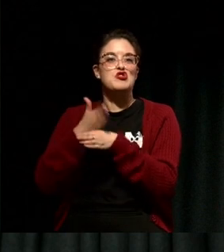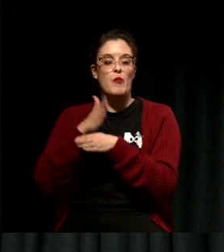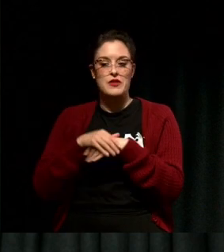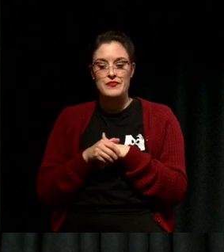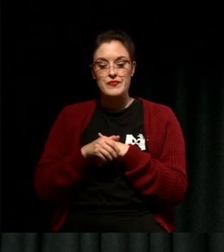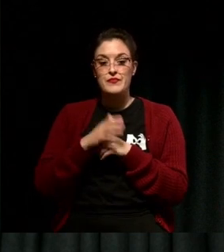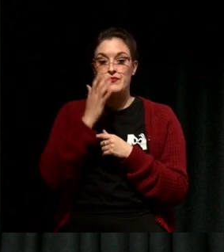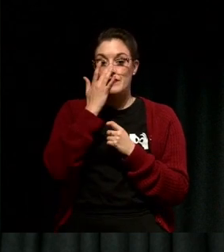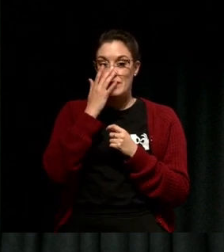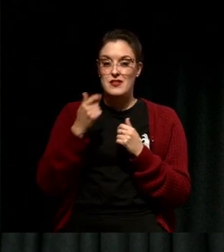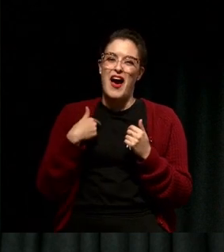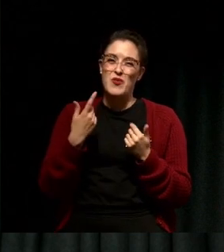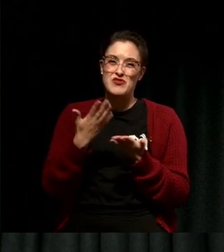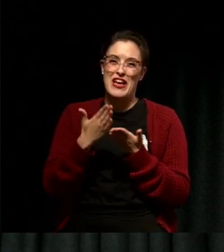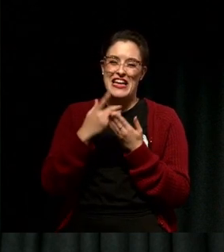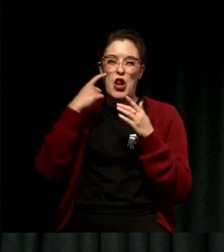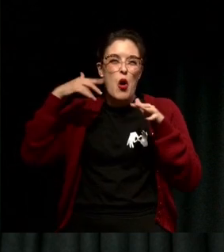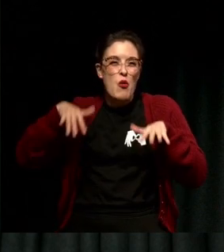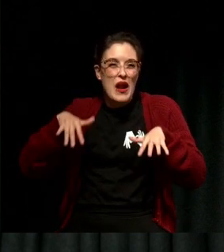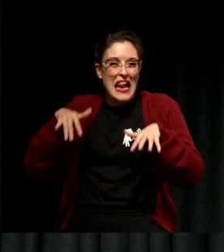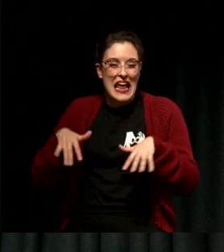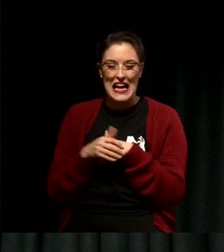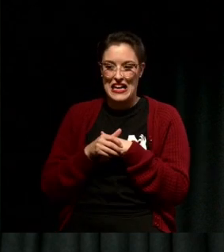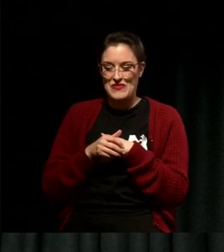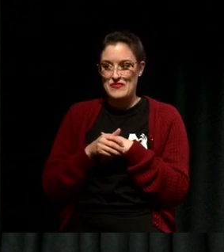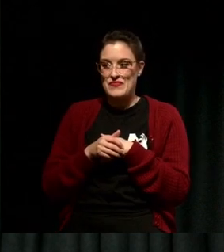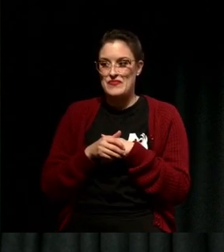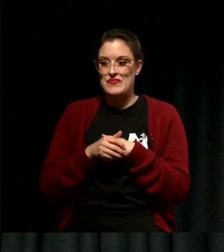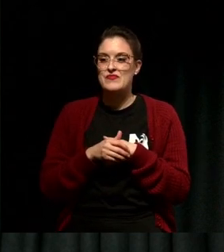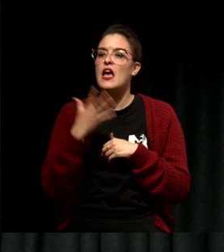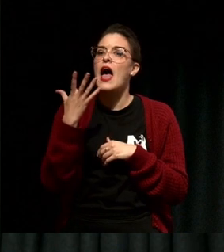things were happening to me and in my office there was an older Aussie woman we'll call